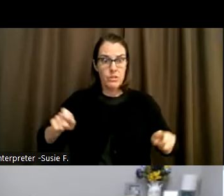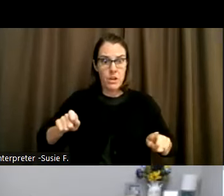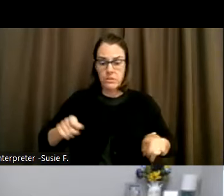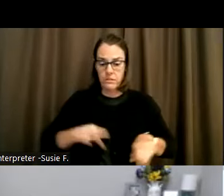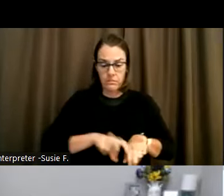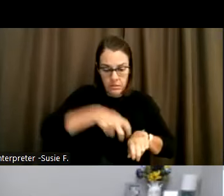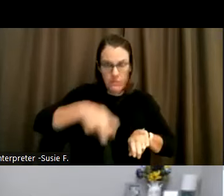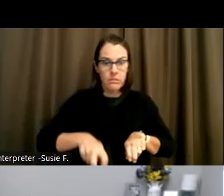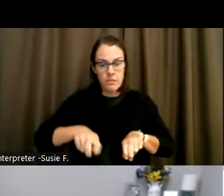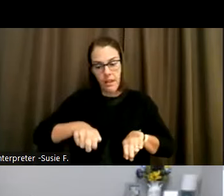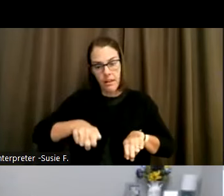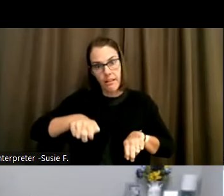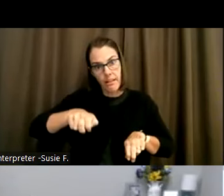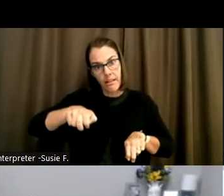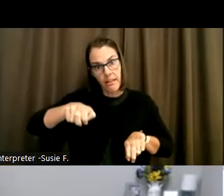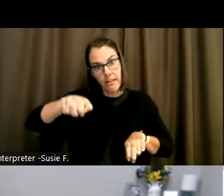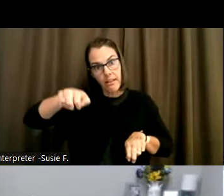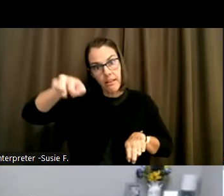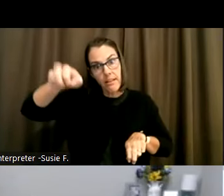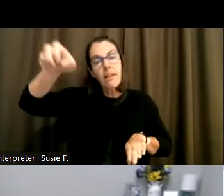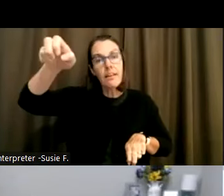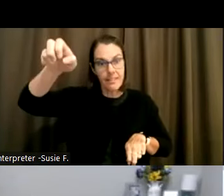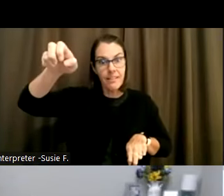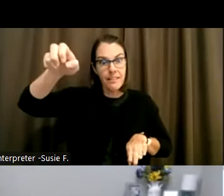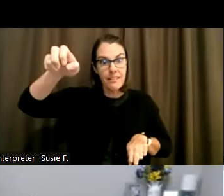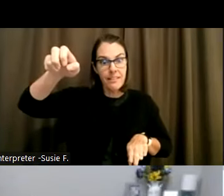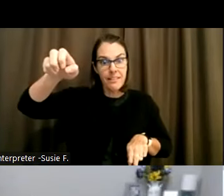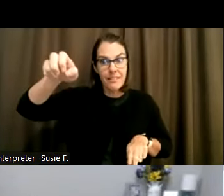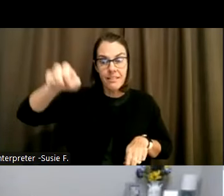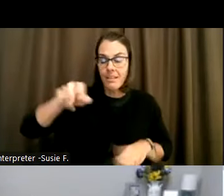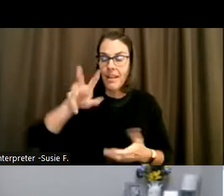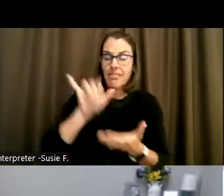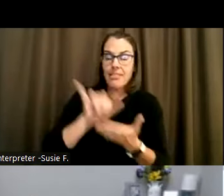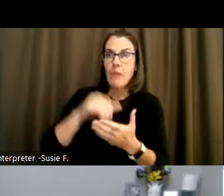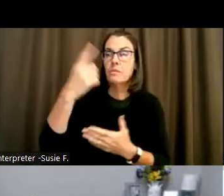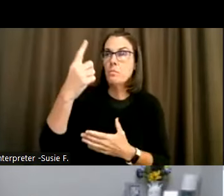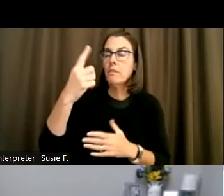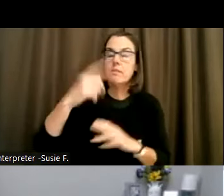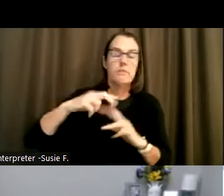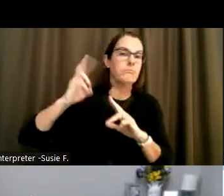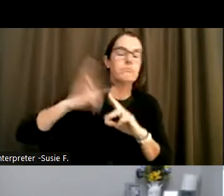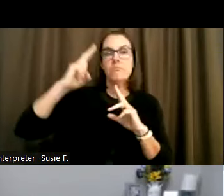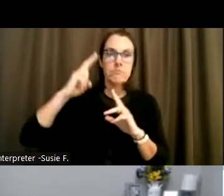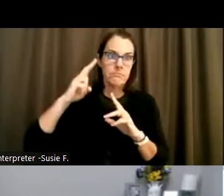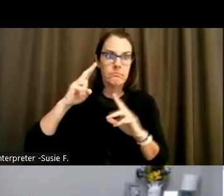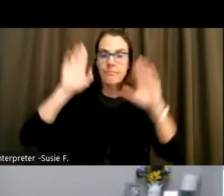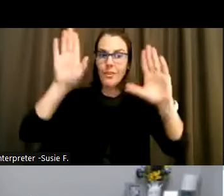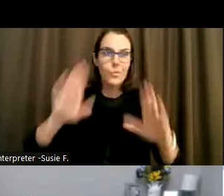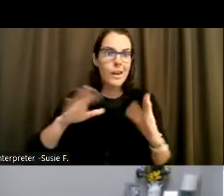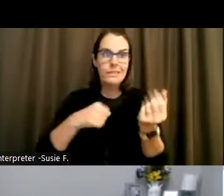and climbed up the Capitol steps. And it was one of, I think, one of the greatest advocacy